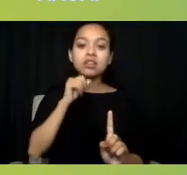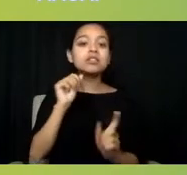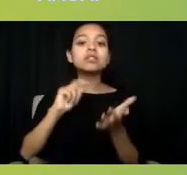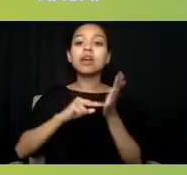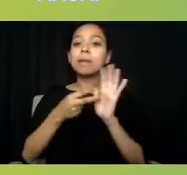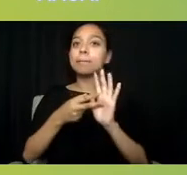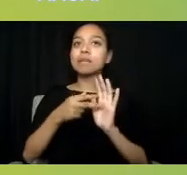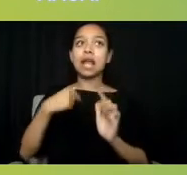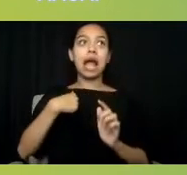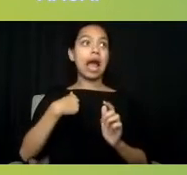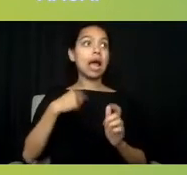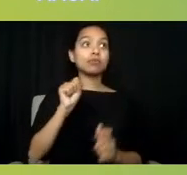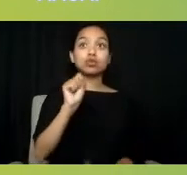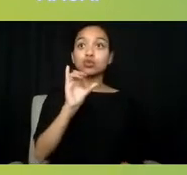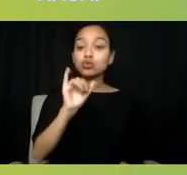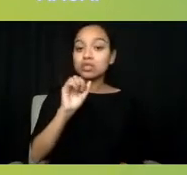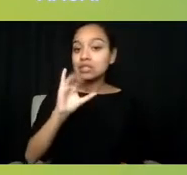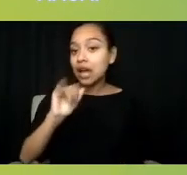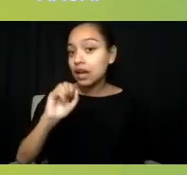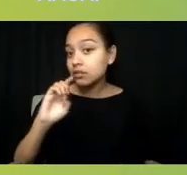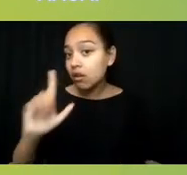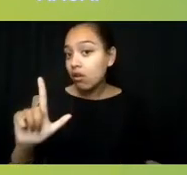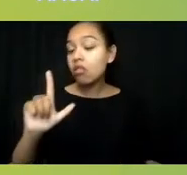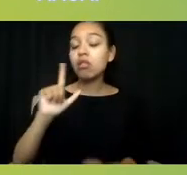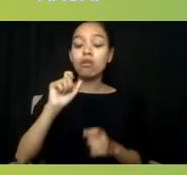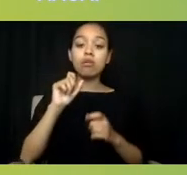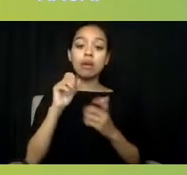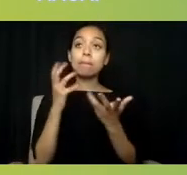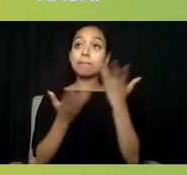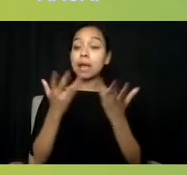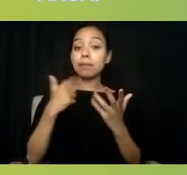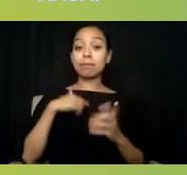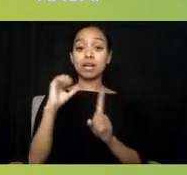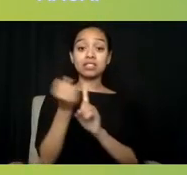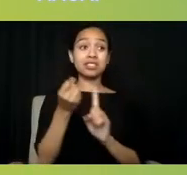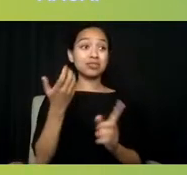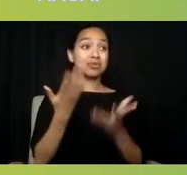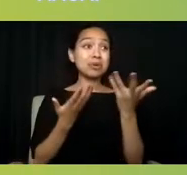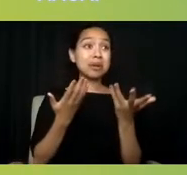it may just be that my cat ran away and it's overwhelming to me.